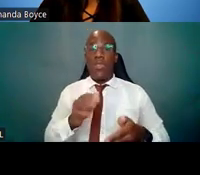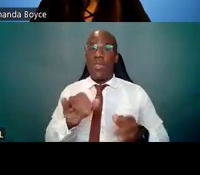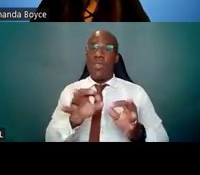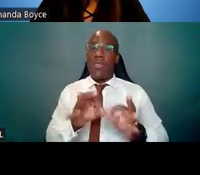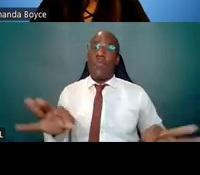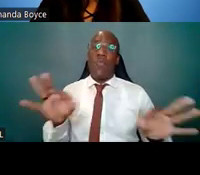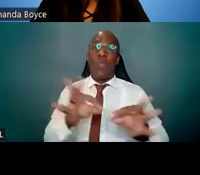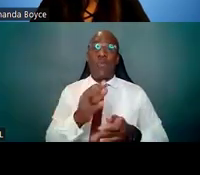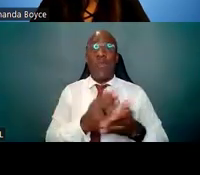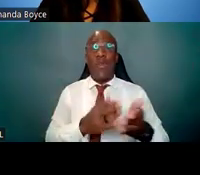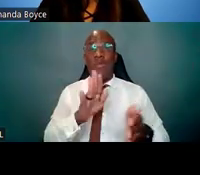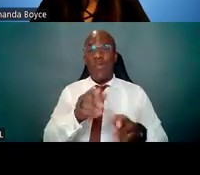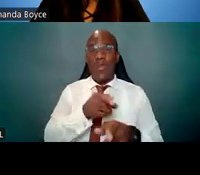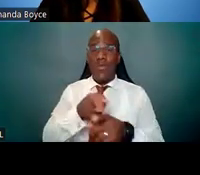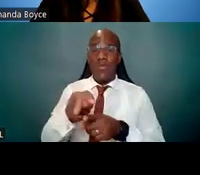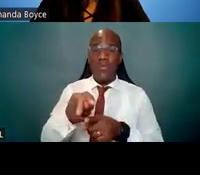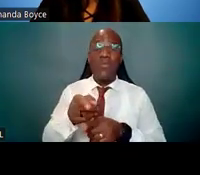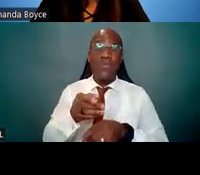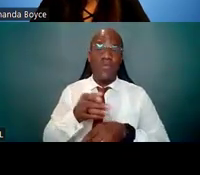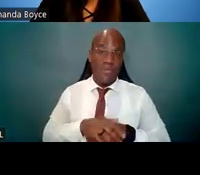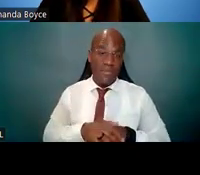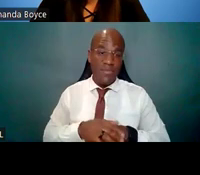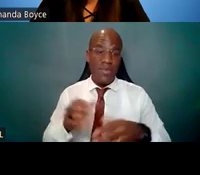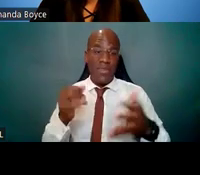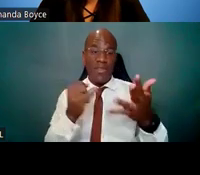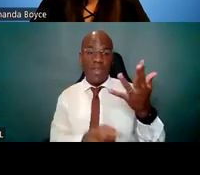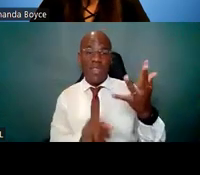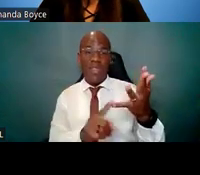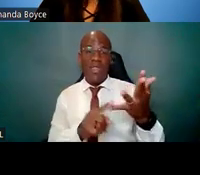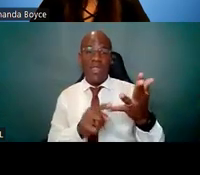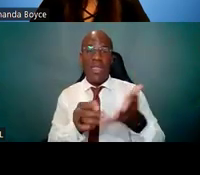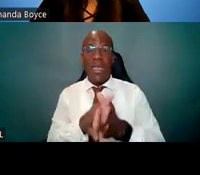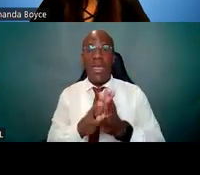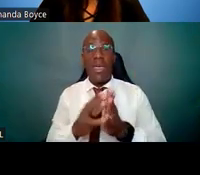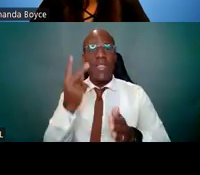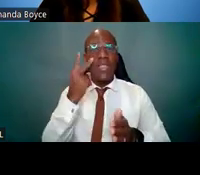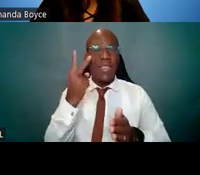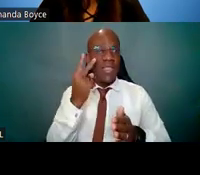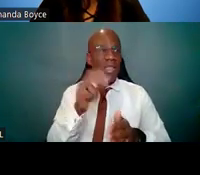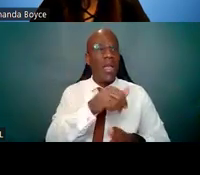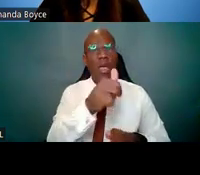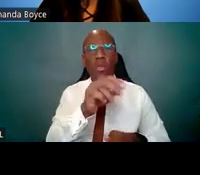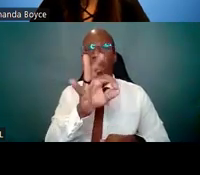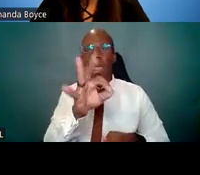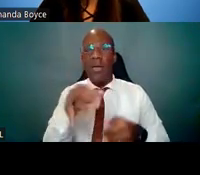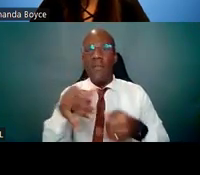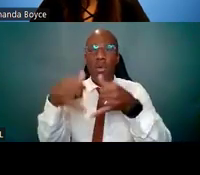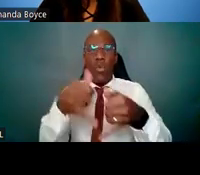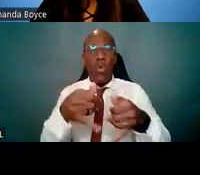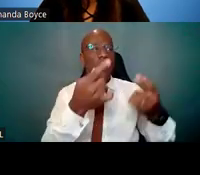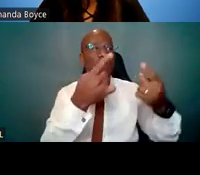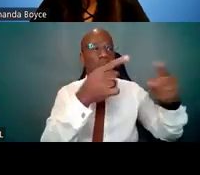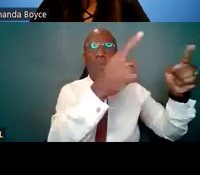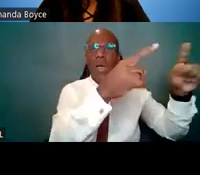And finally, you want to ask to see successful F-awards. As around within your lab, ask around within your department.